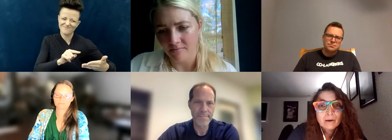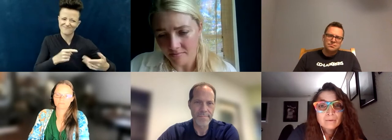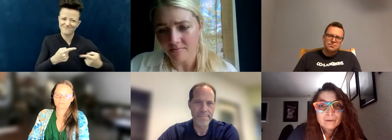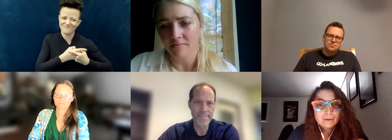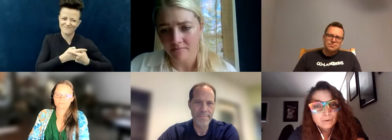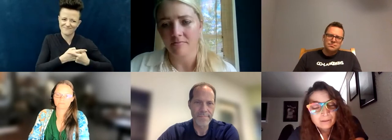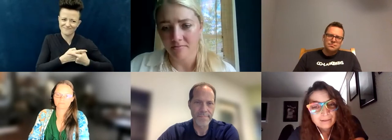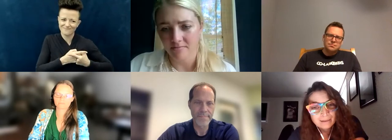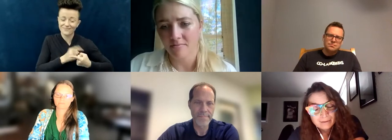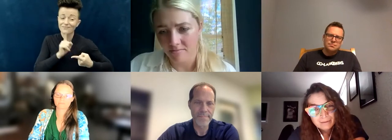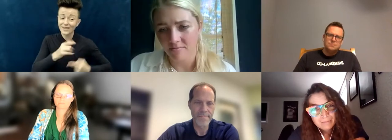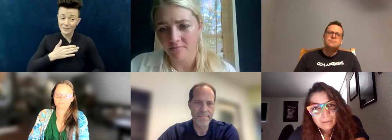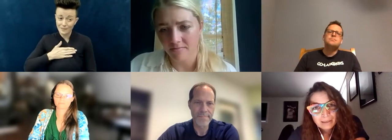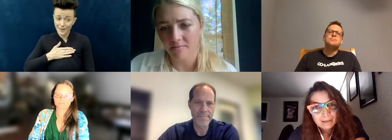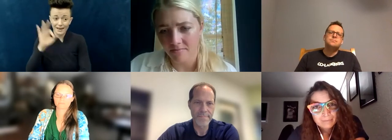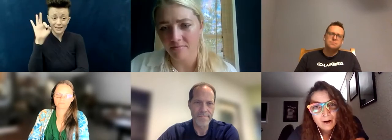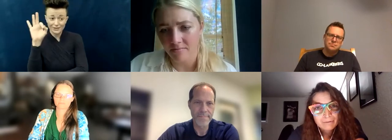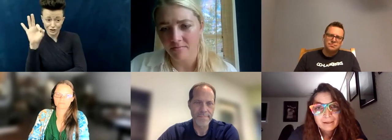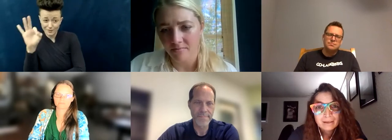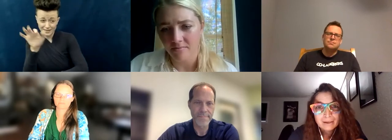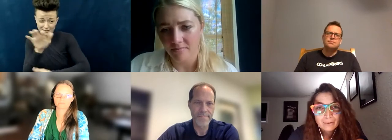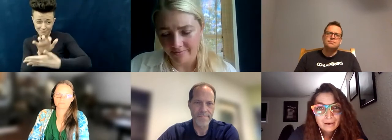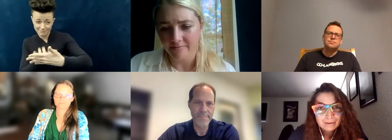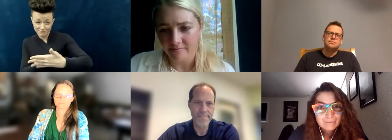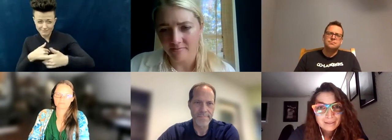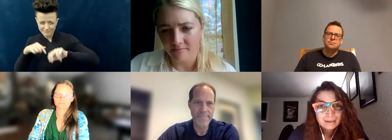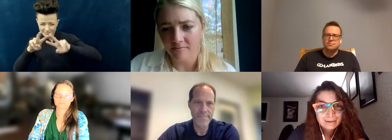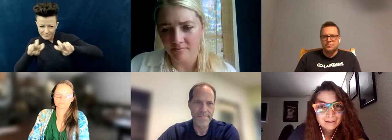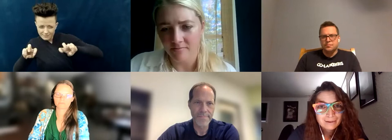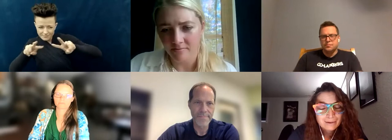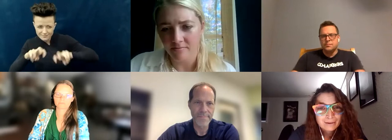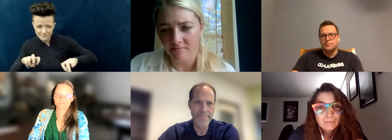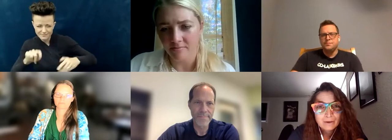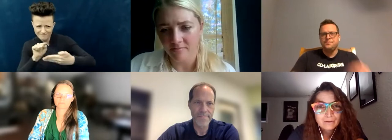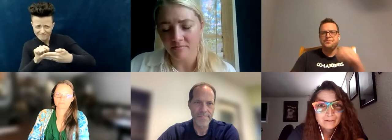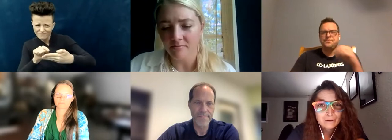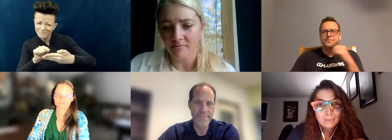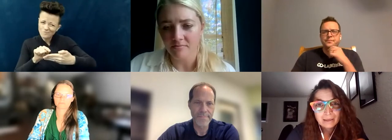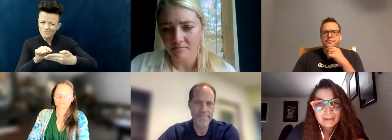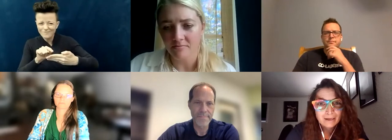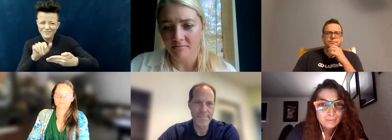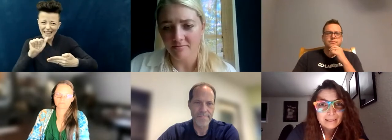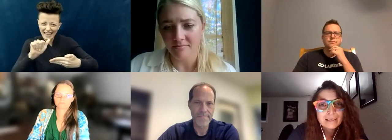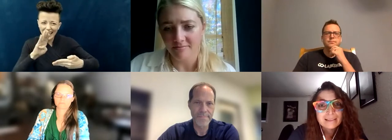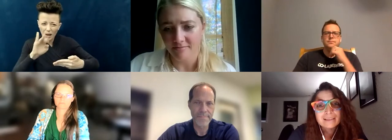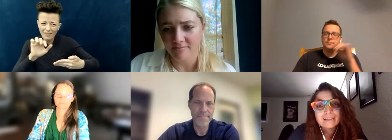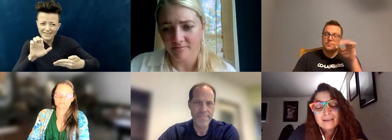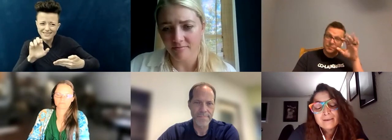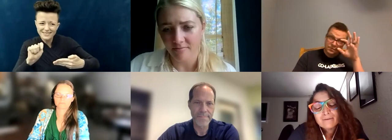and my own assumptions; but often I sit and listen to someone else's sermon and their expectation,